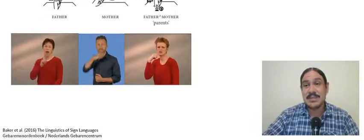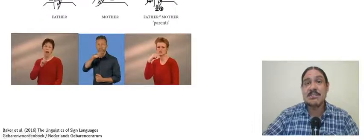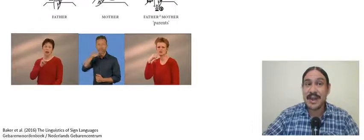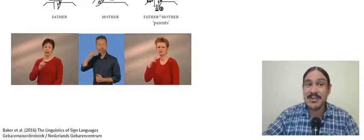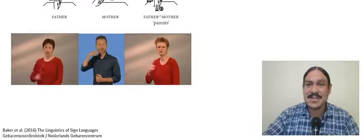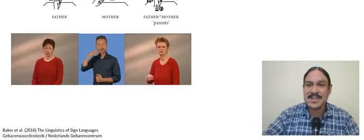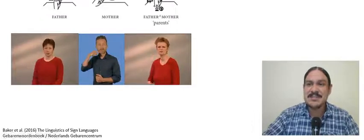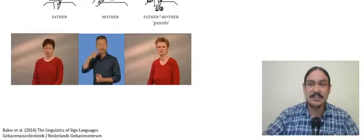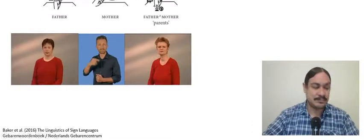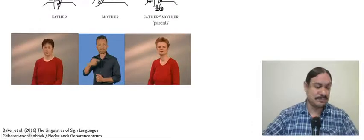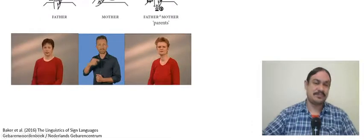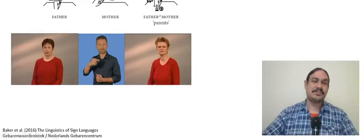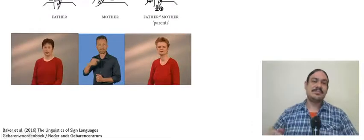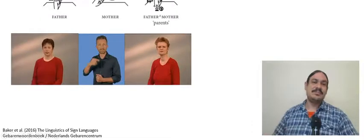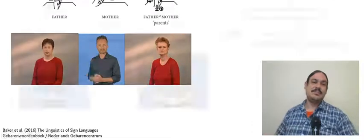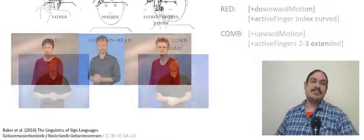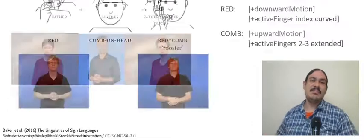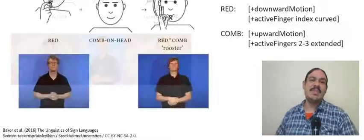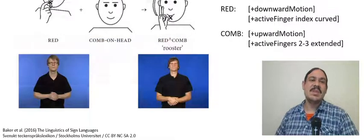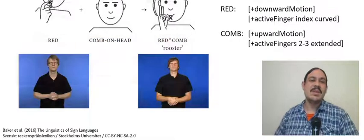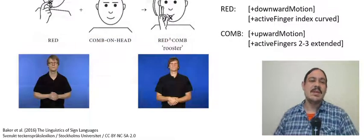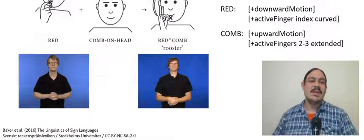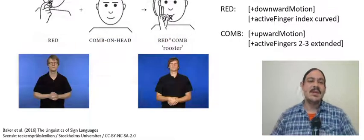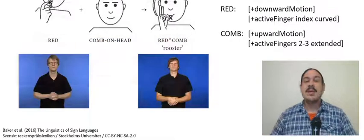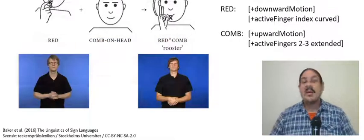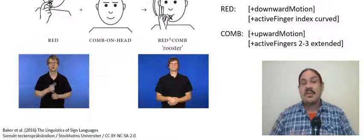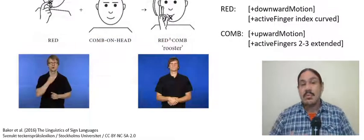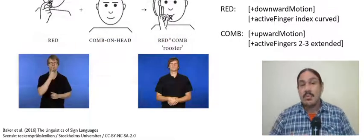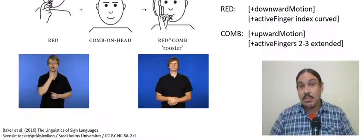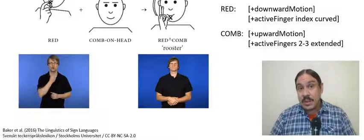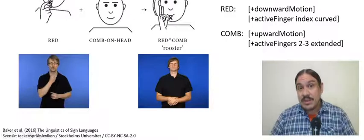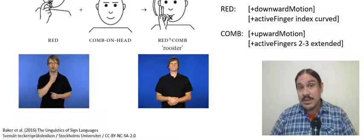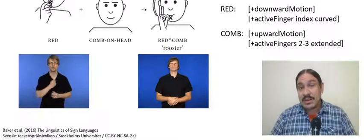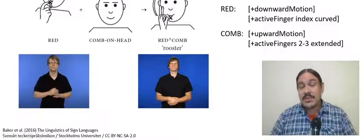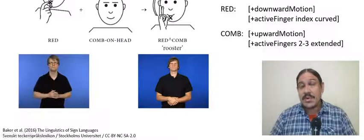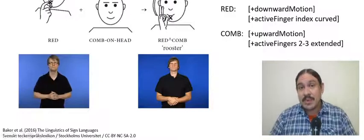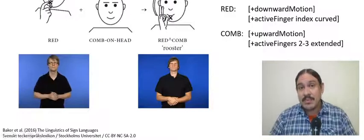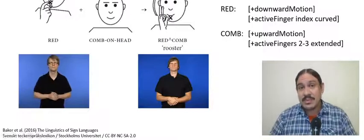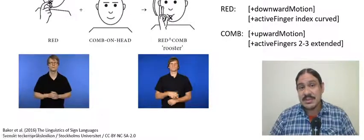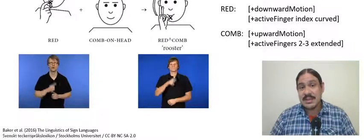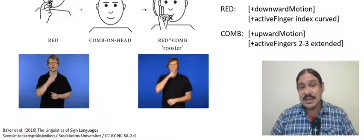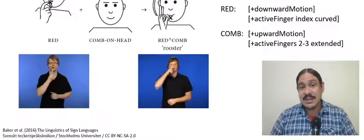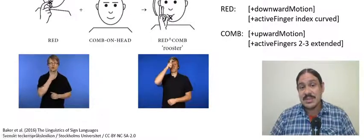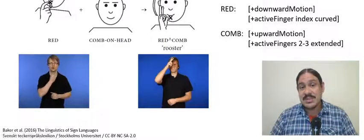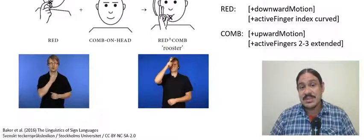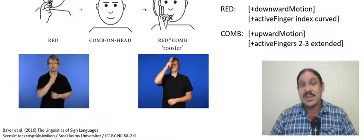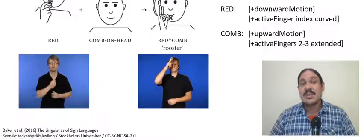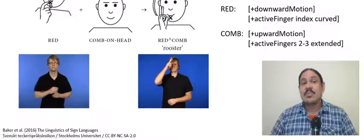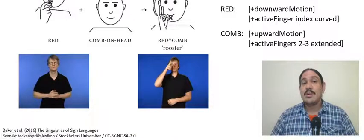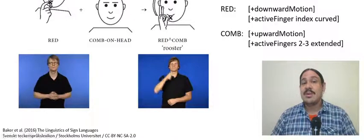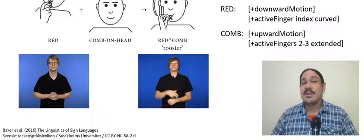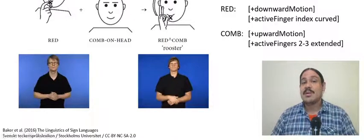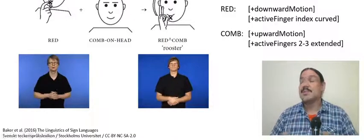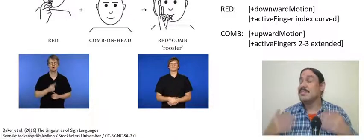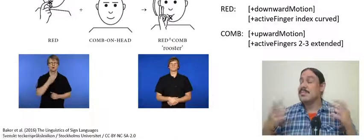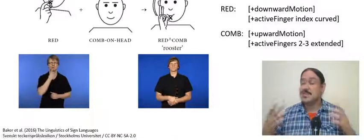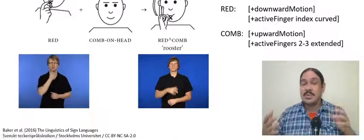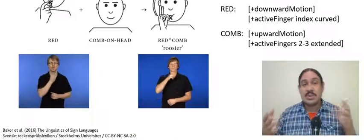changes we see this in spoken languages as well for example in a compound the word the compound has the stress in the